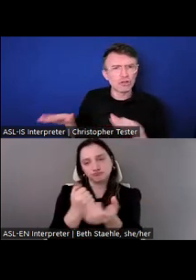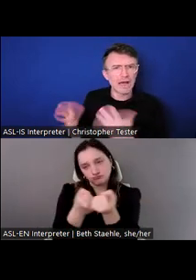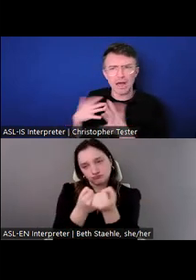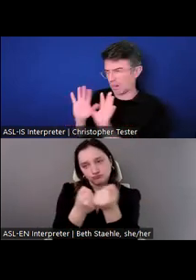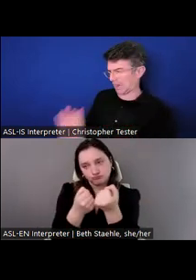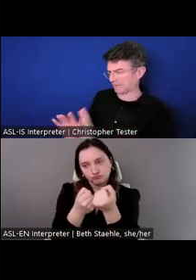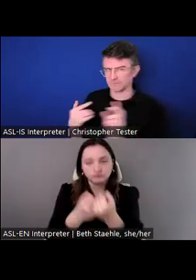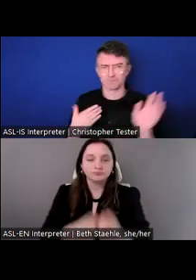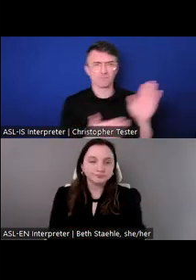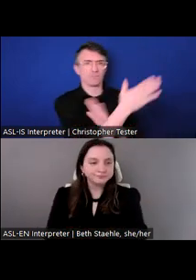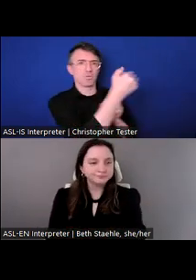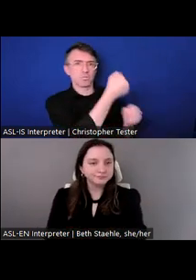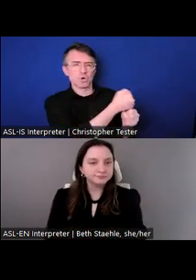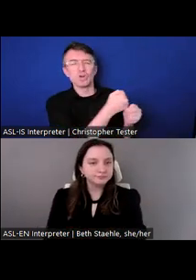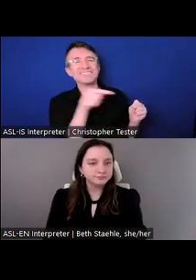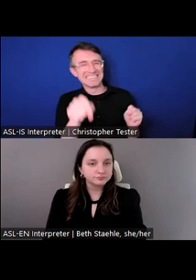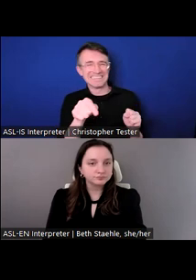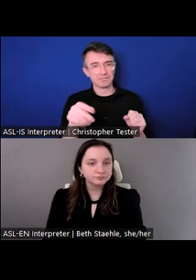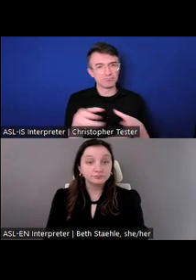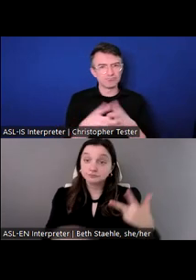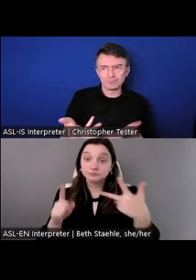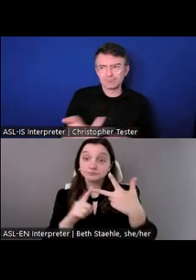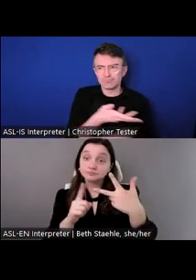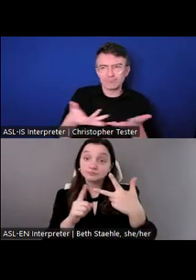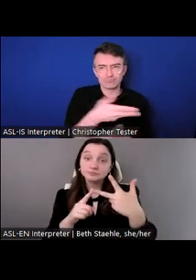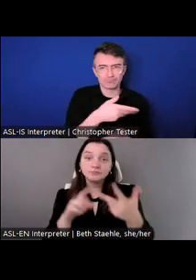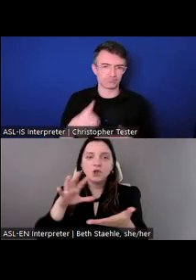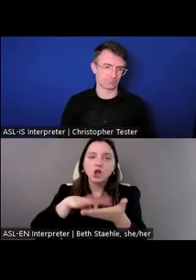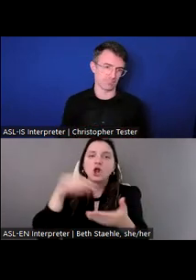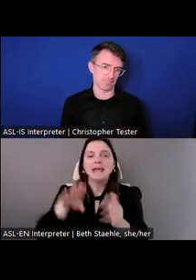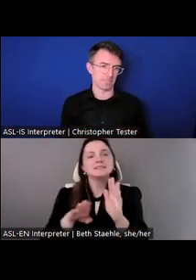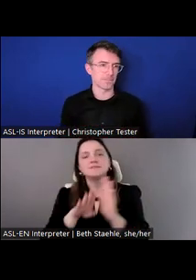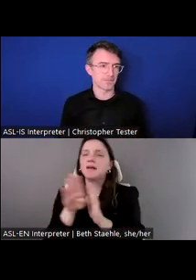We also offer different learning and development opportunities at Save the Children.